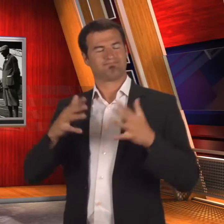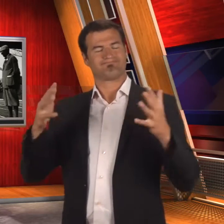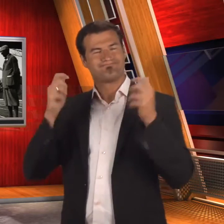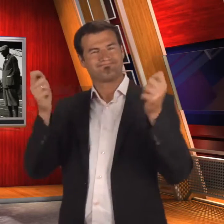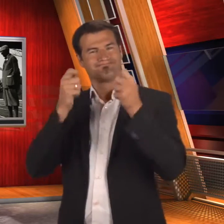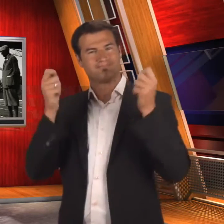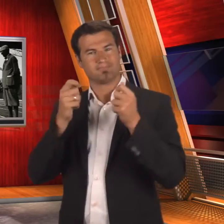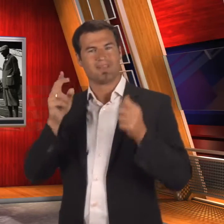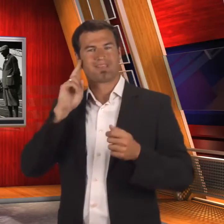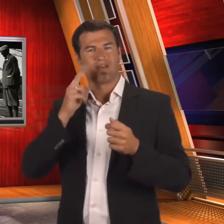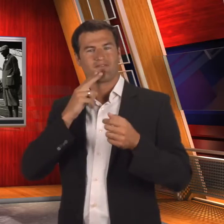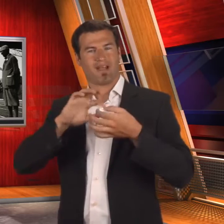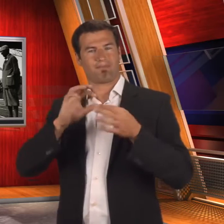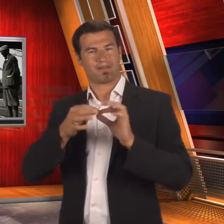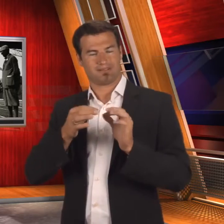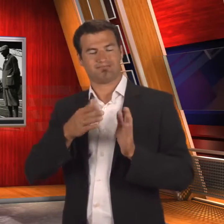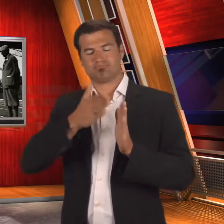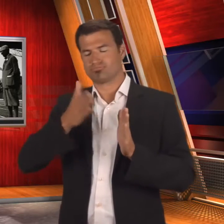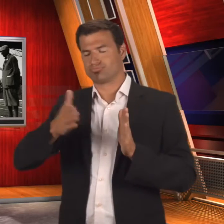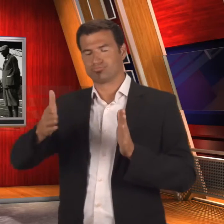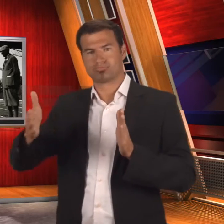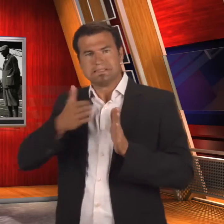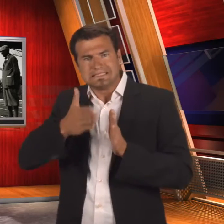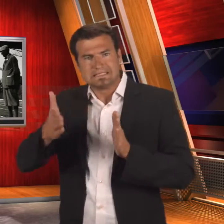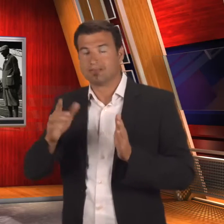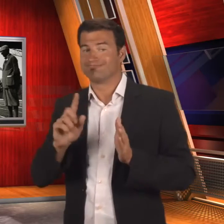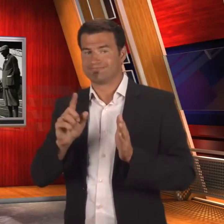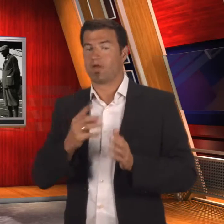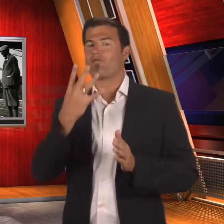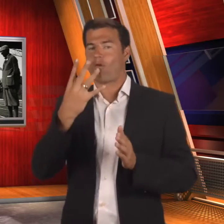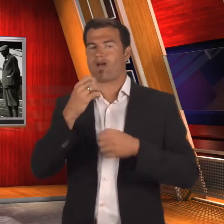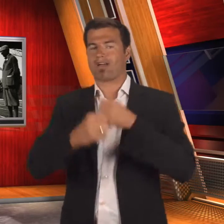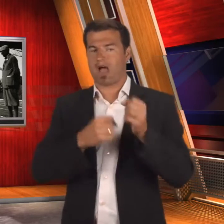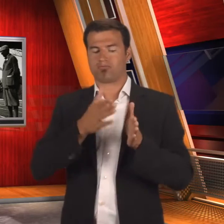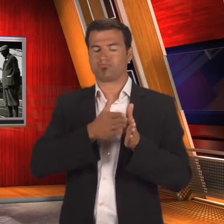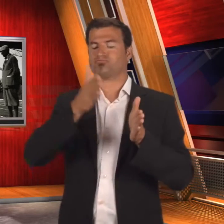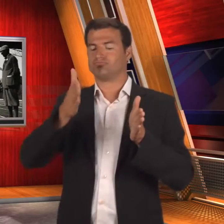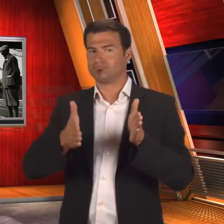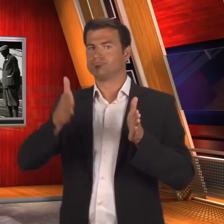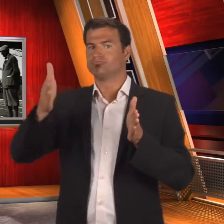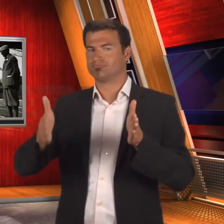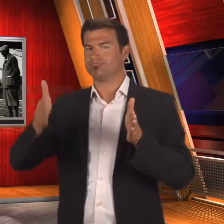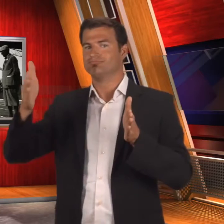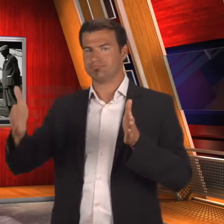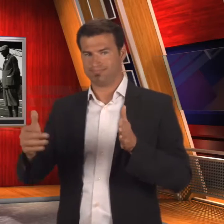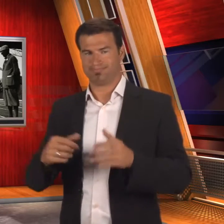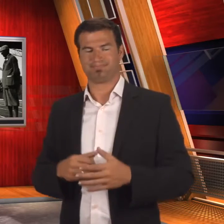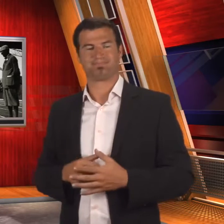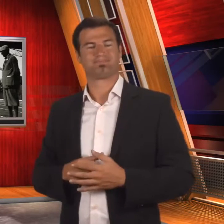The biggest of our events is the Deaflympics, celebrated every four years.